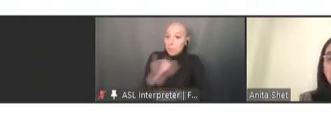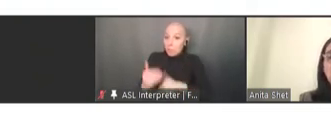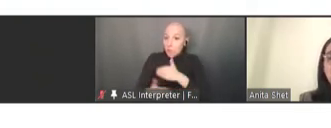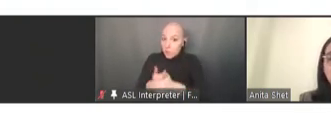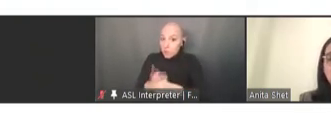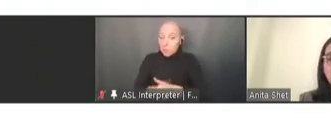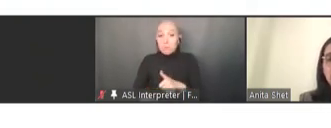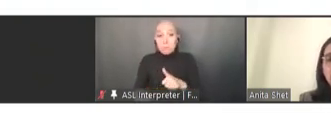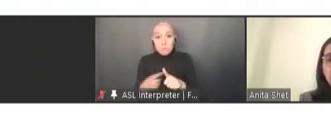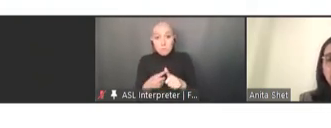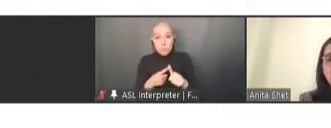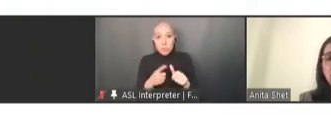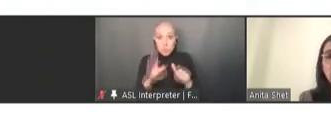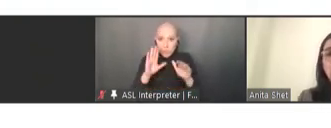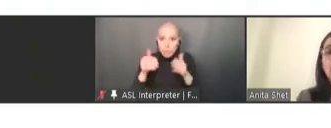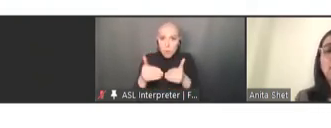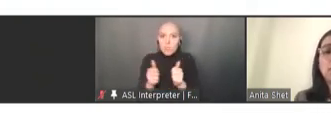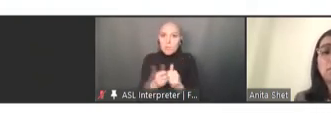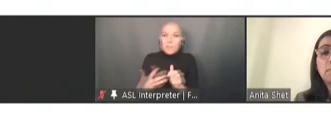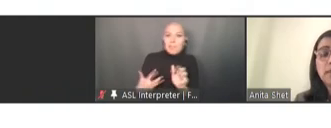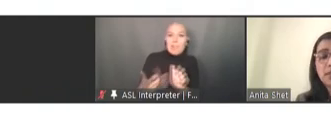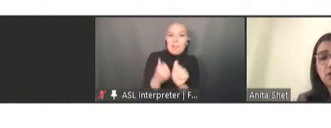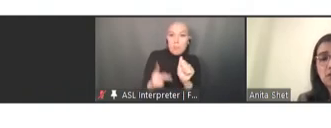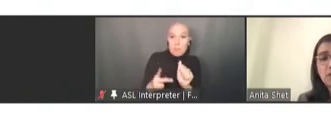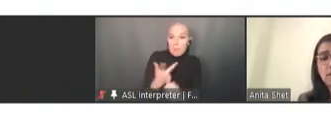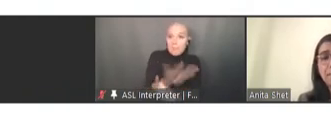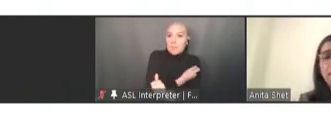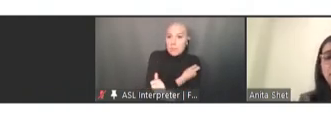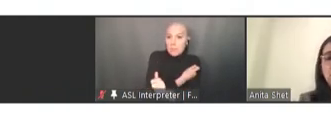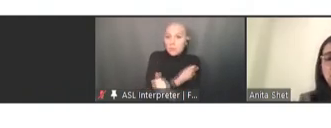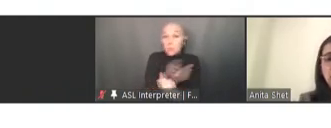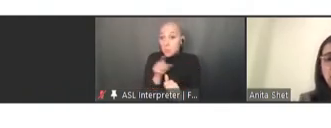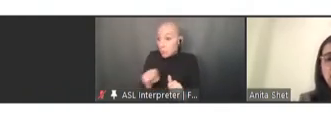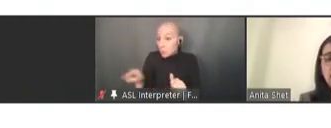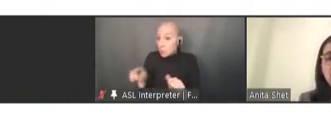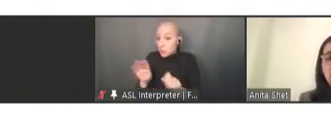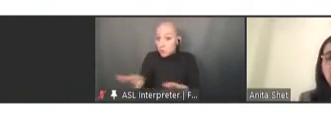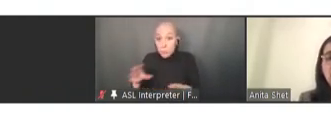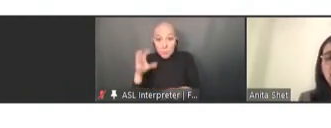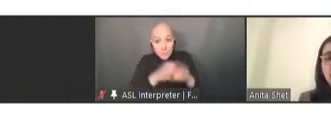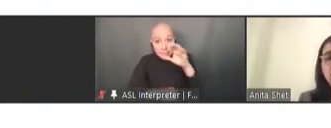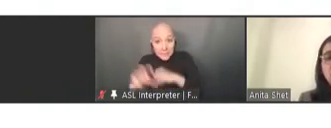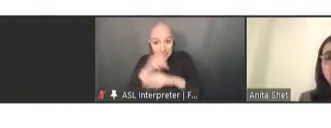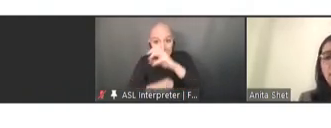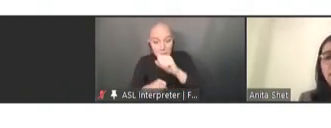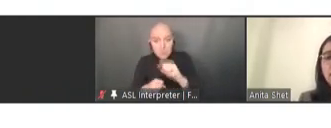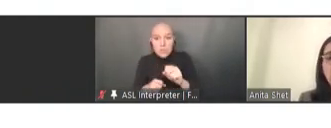catch-up vaccination, to bring those missed children up to speed. And then, strengthen health